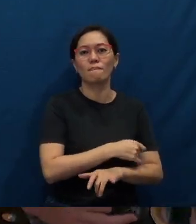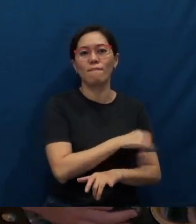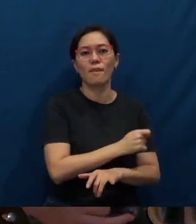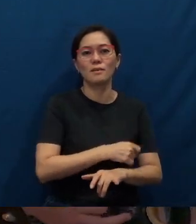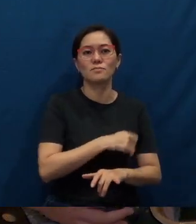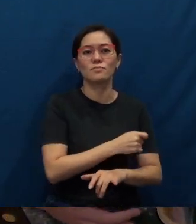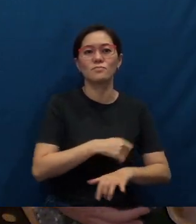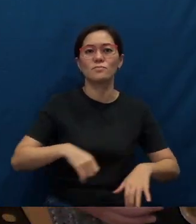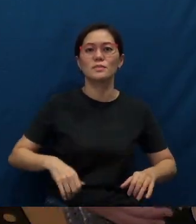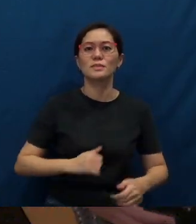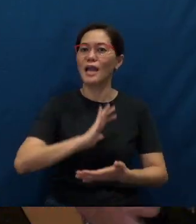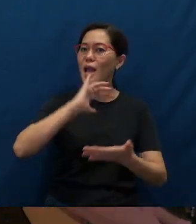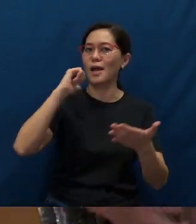Amen!